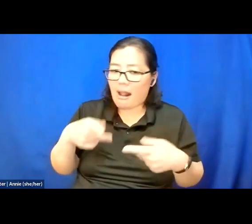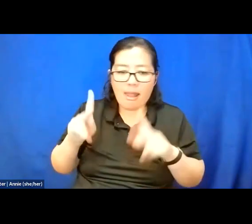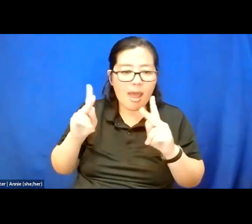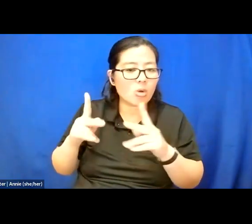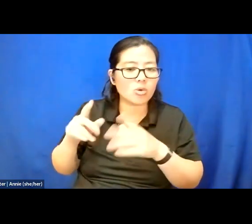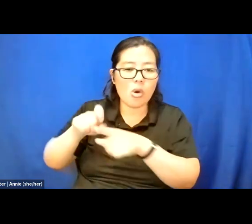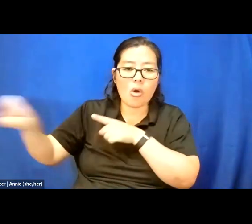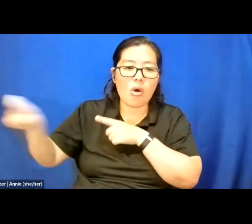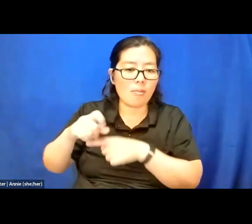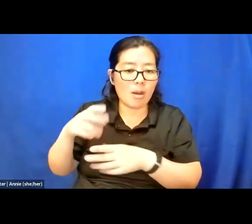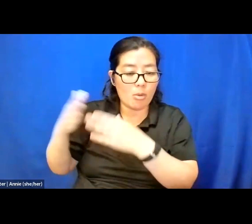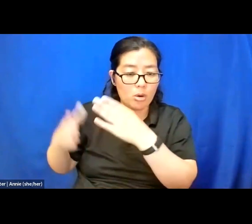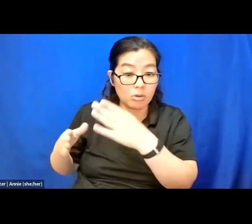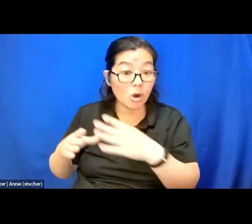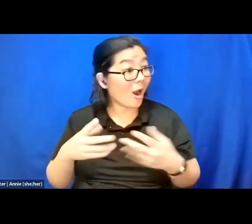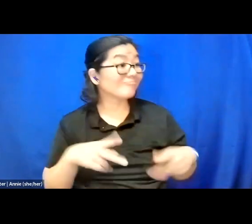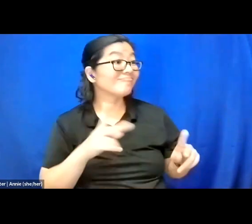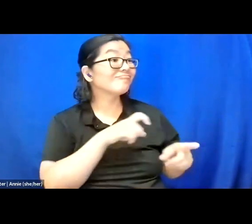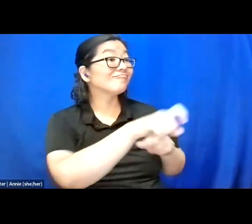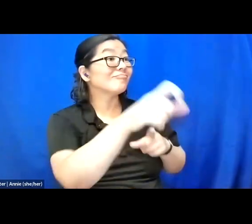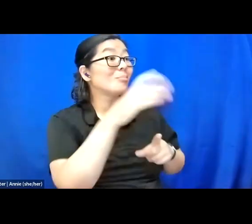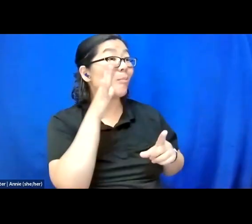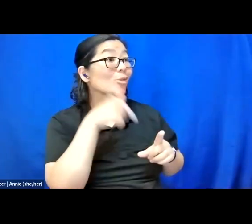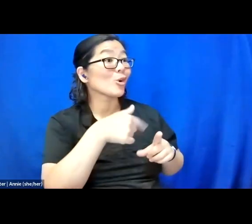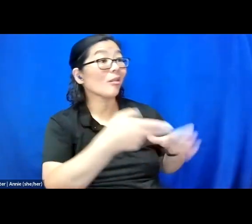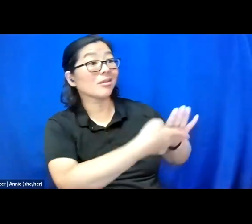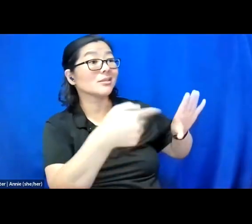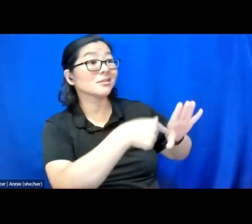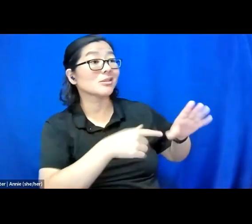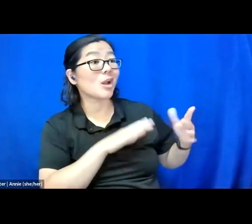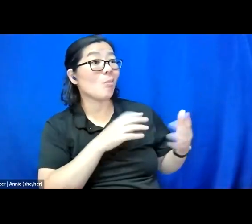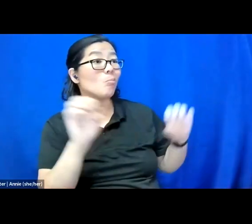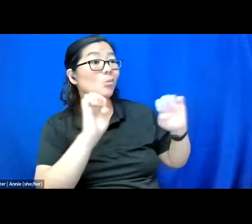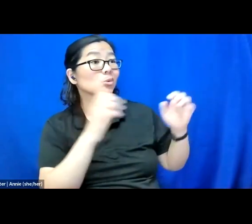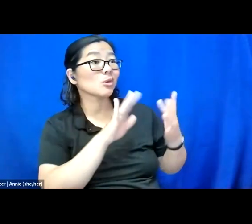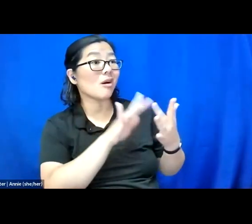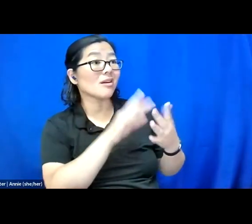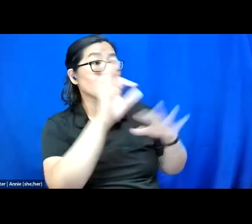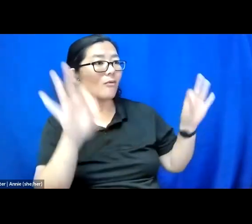but I could call my mother on an emergency contact form whom I hadn't talked to in a while.